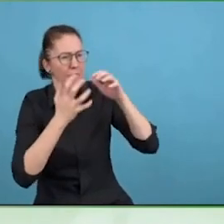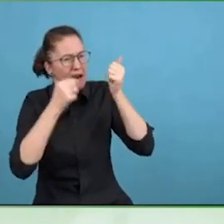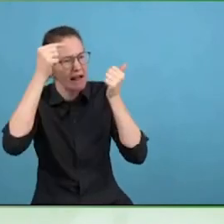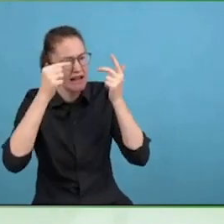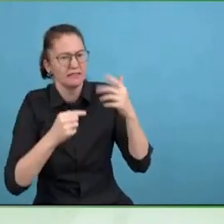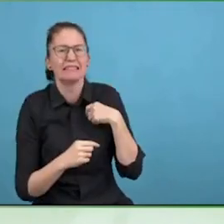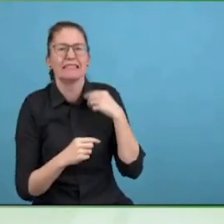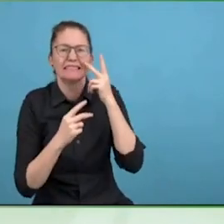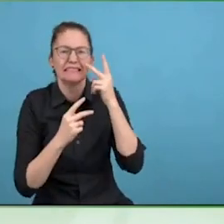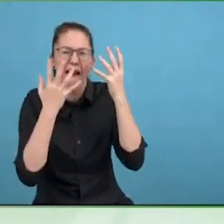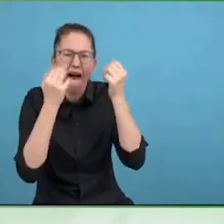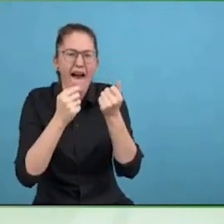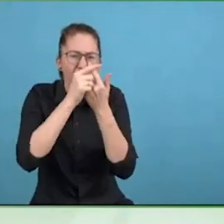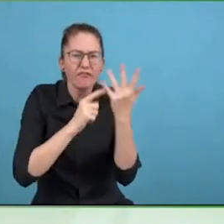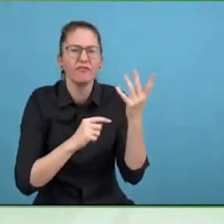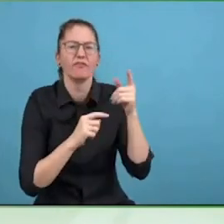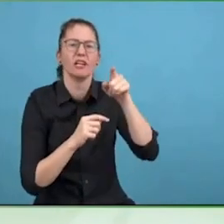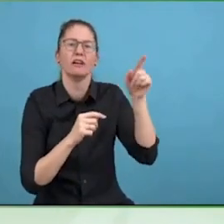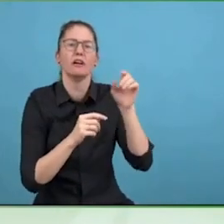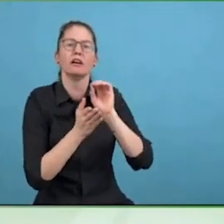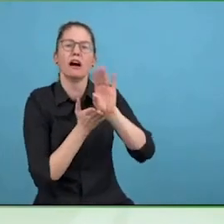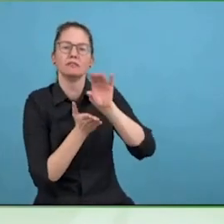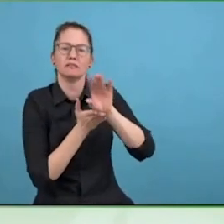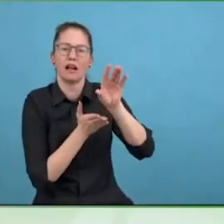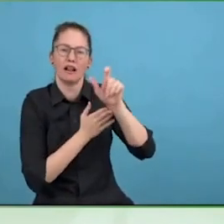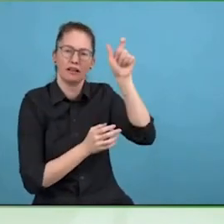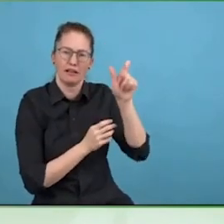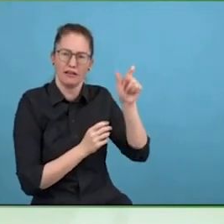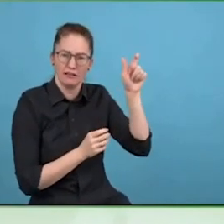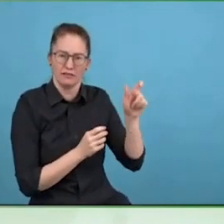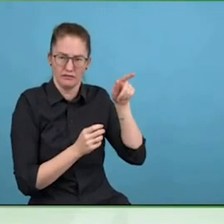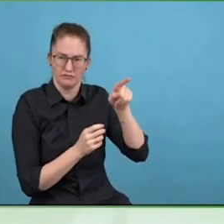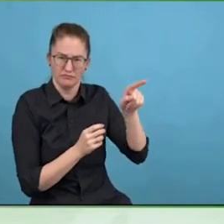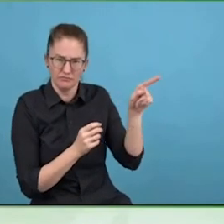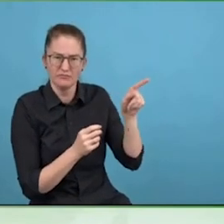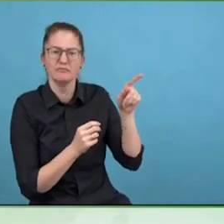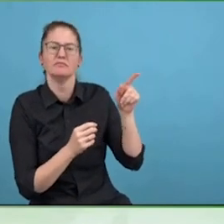Every organisation can do this. You have to start somewhere.